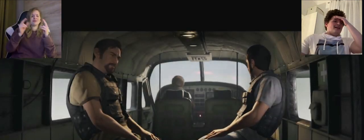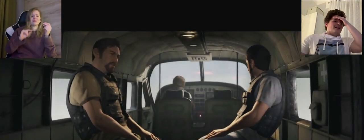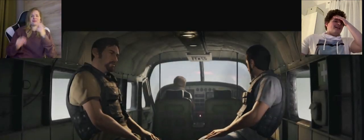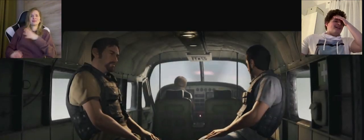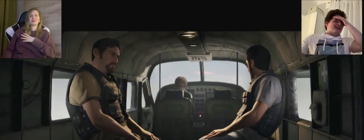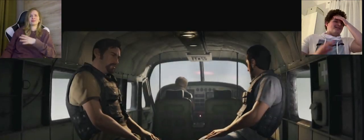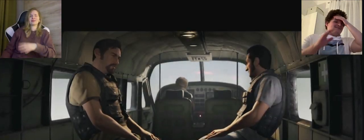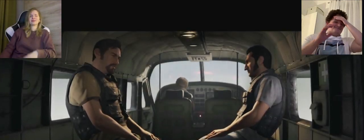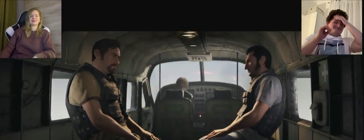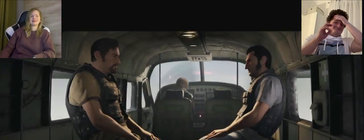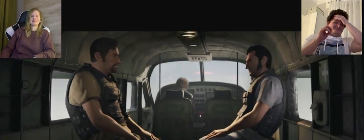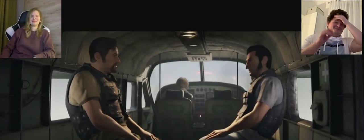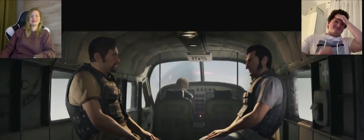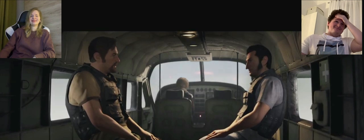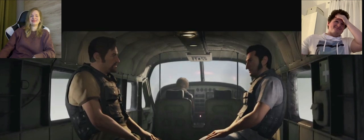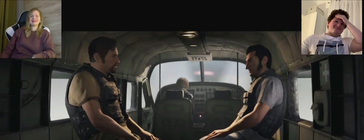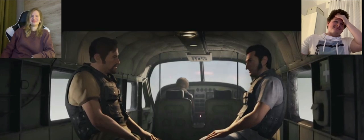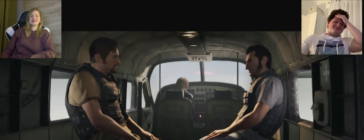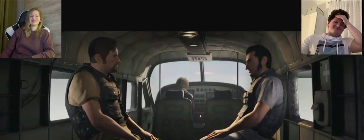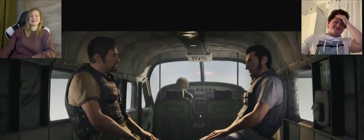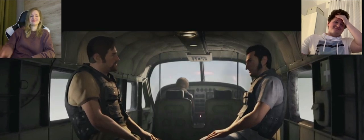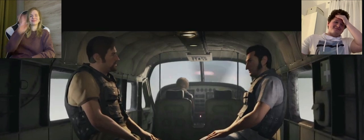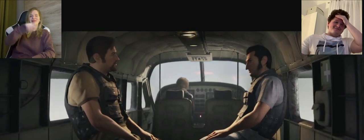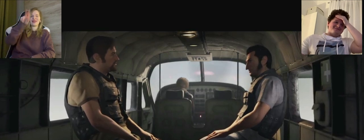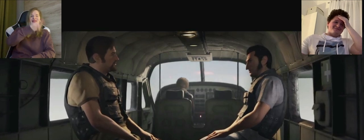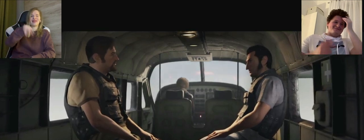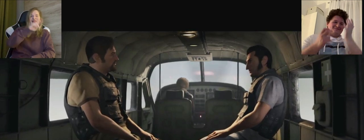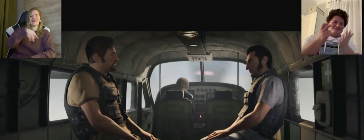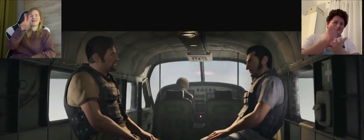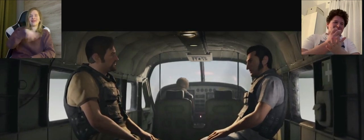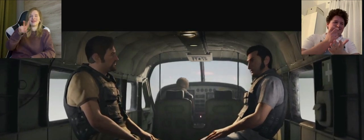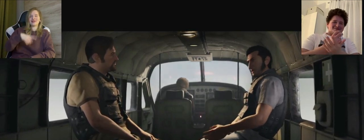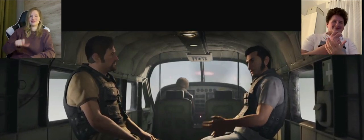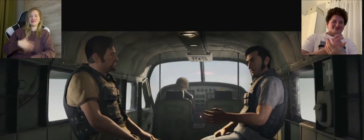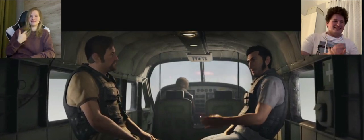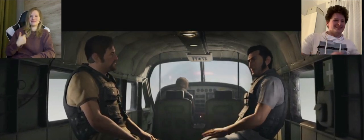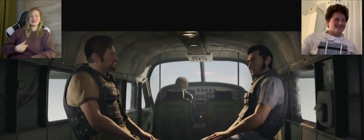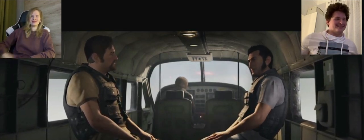K: you just missed because in prison Leo talked to his wife about his son